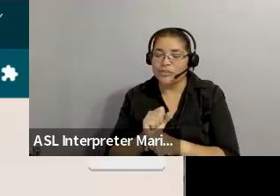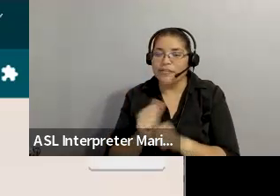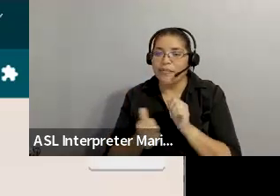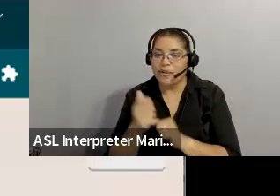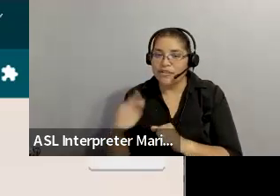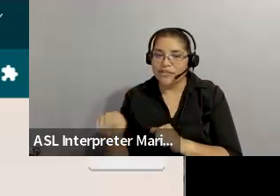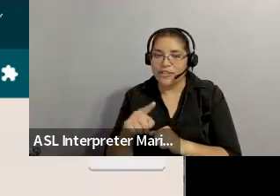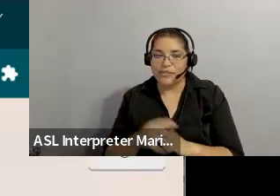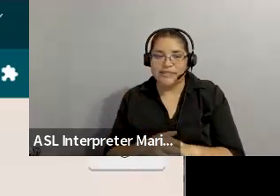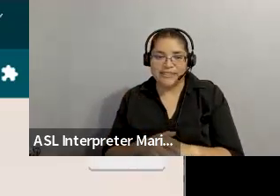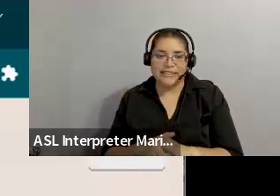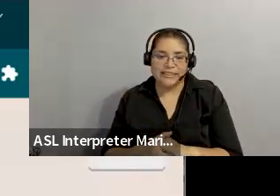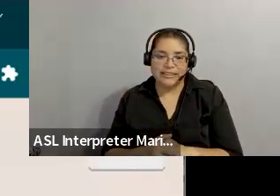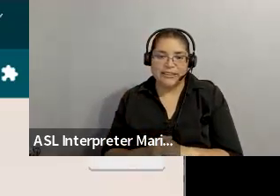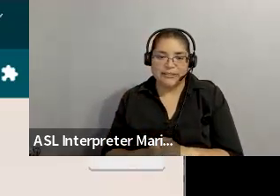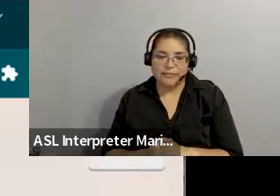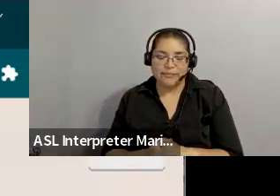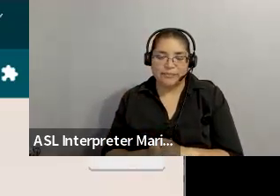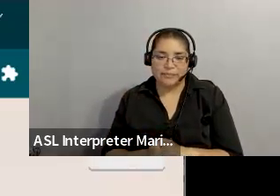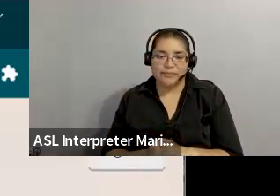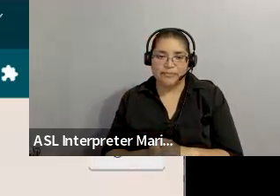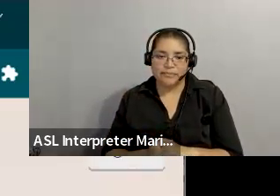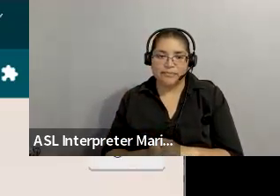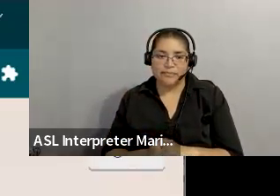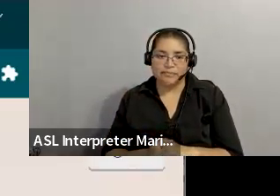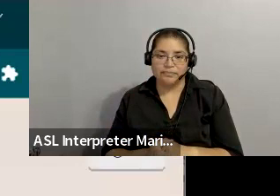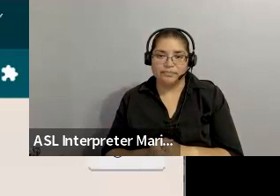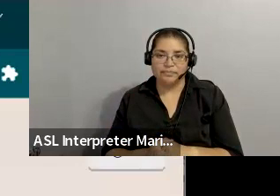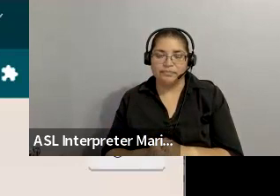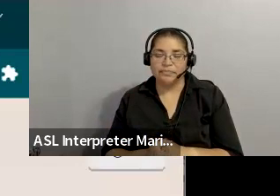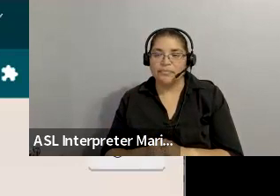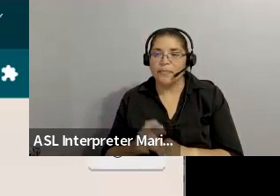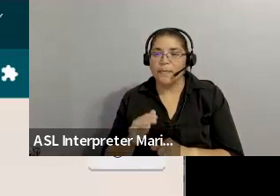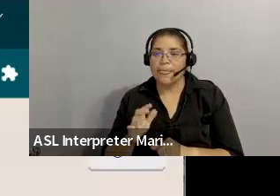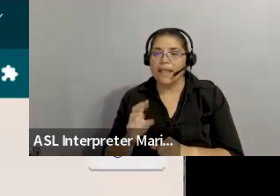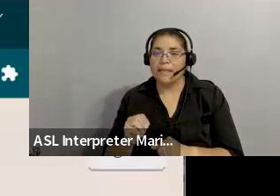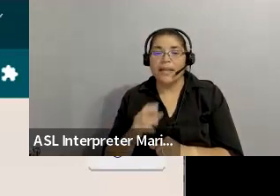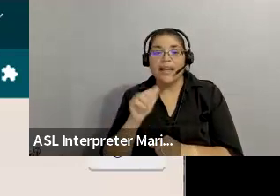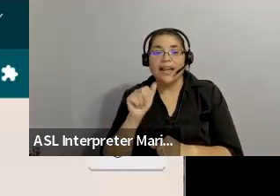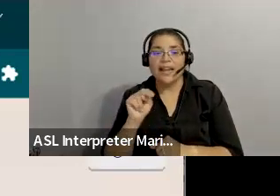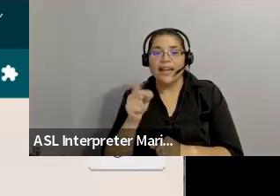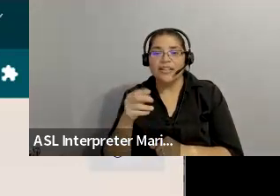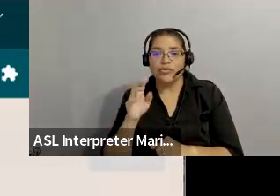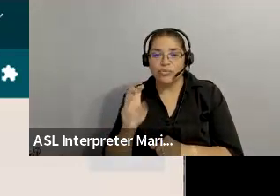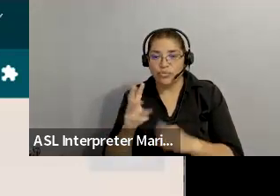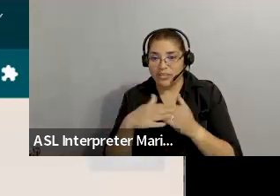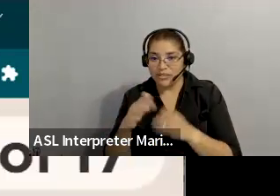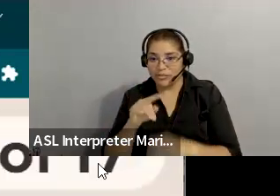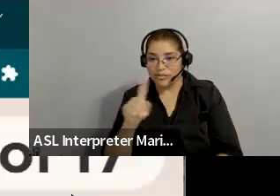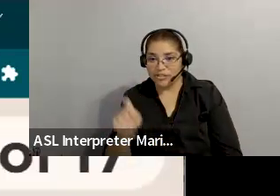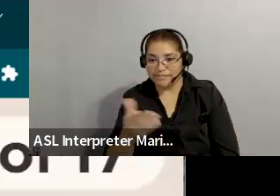: Section 504 was a part of the real limitation act --